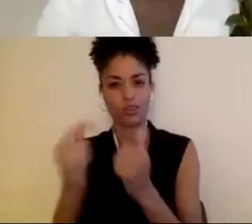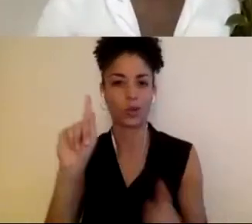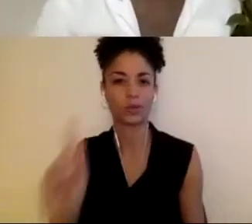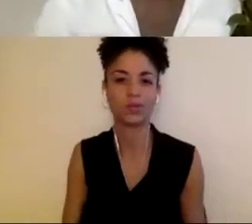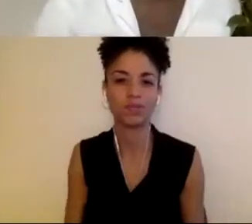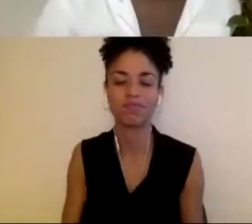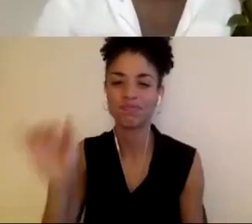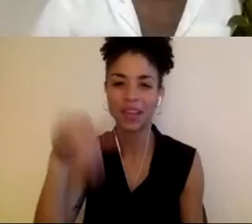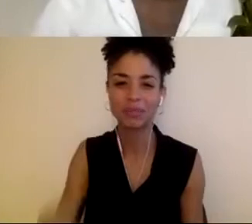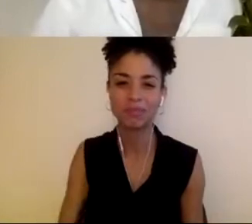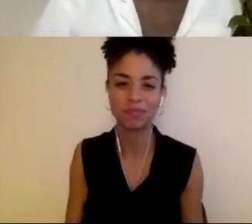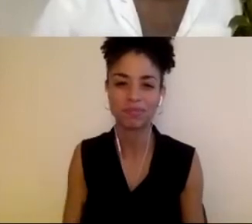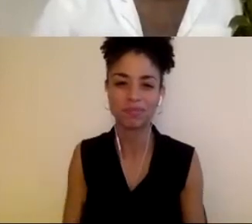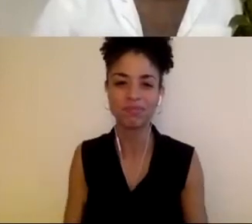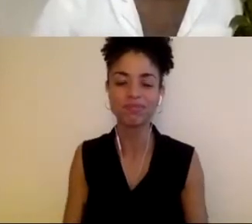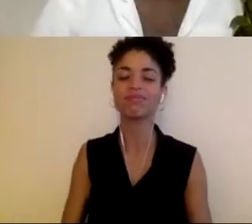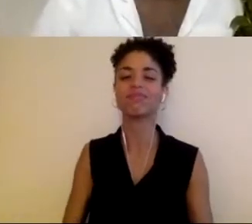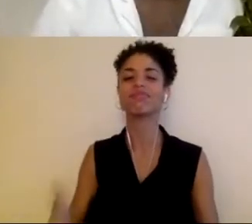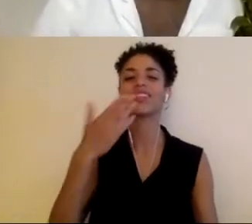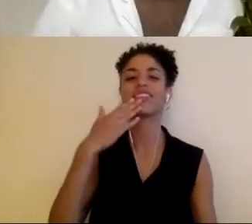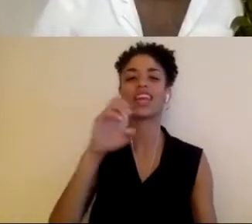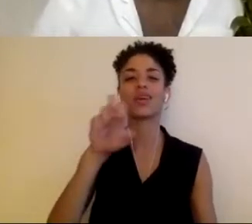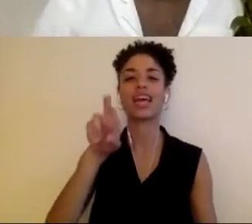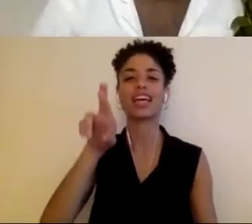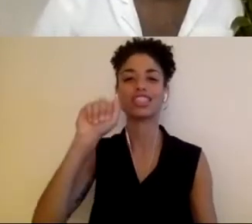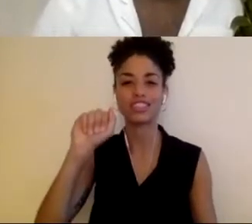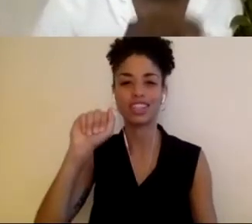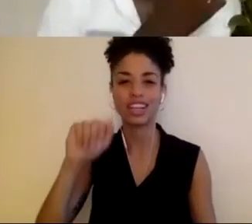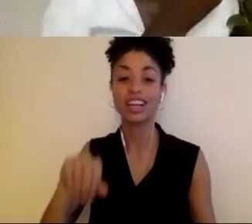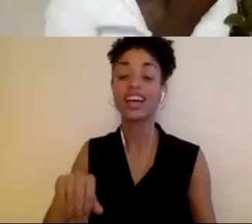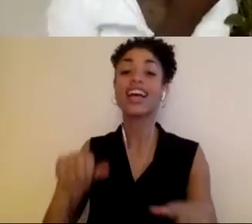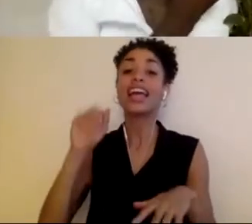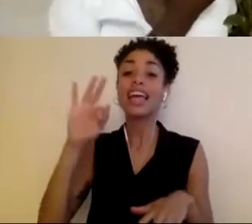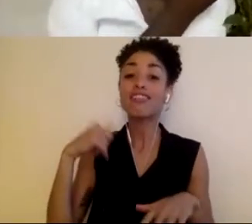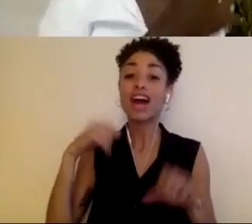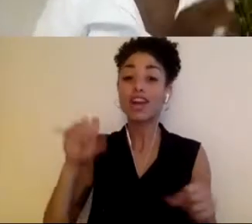Thank You, Ezra. If we could have had 50 people on this panel, we would have